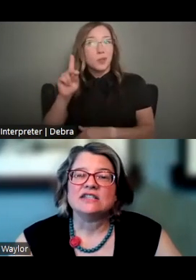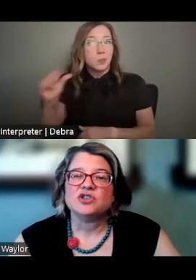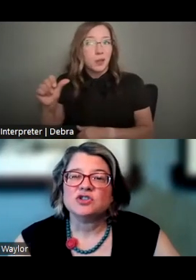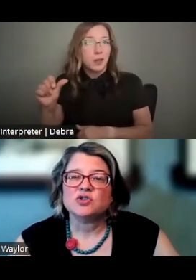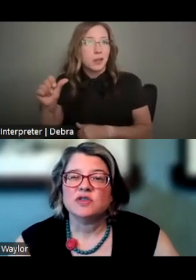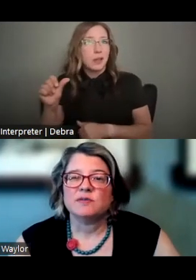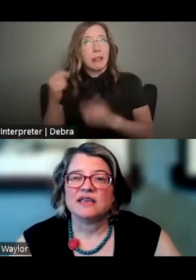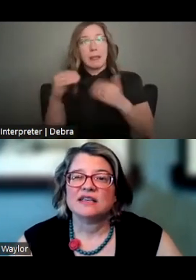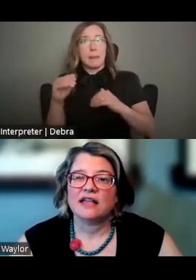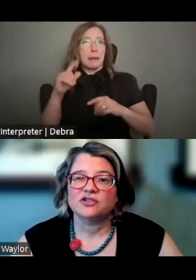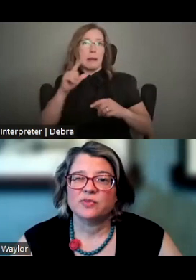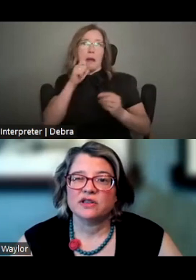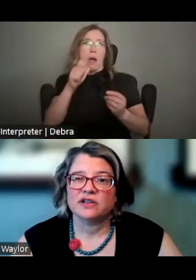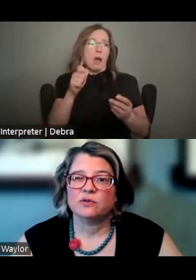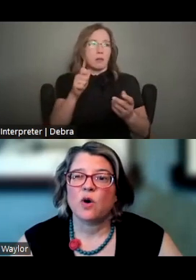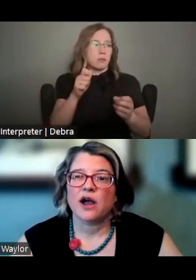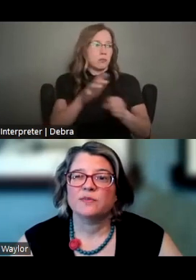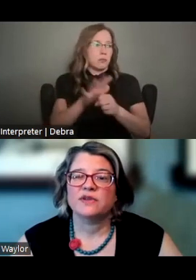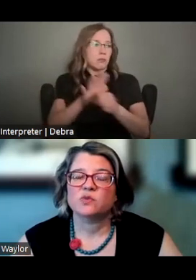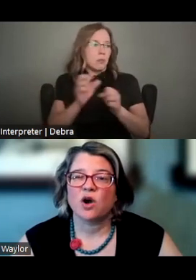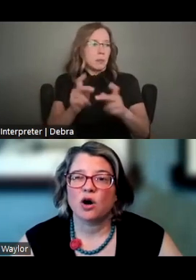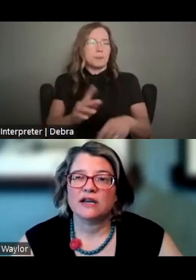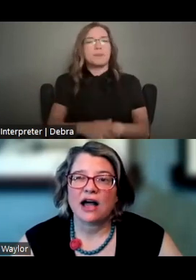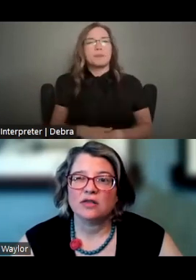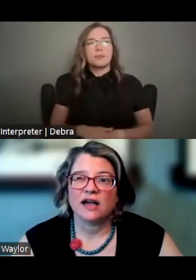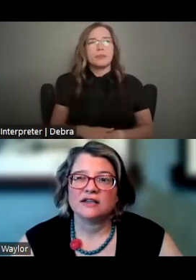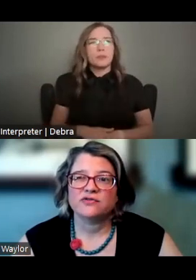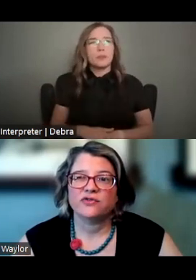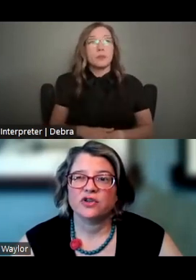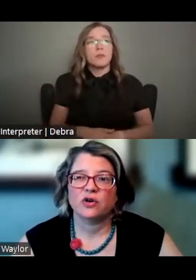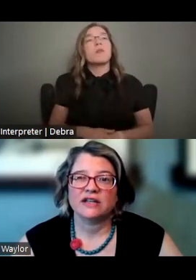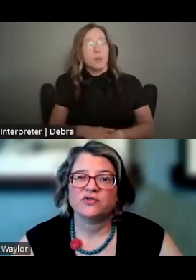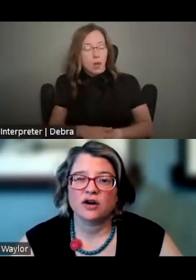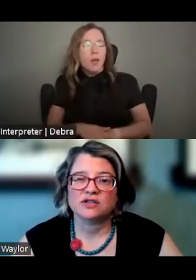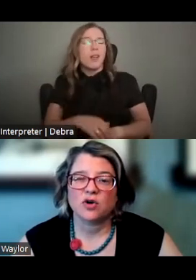IN ADDITION TO THE BASIC ELIGIBILITY REQUIREMENTS WE ALREADY OUTLINED FOR THE GRANTS FOR ARTS